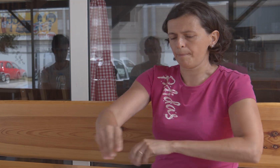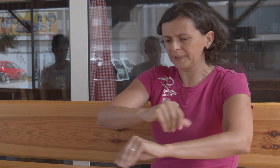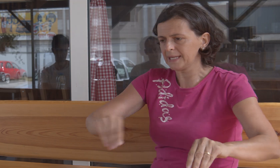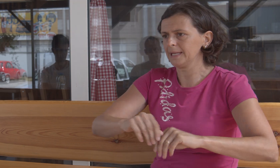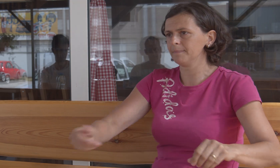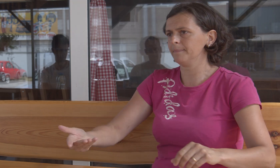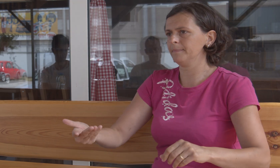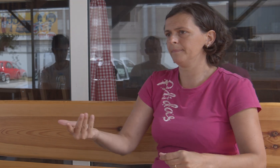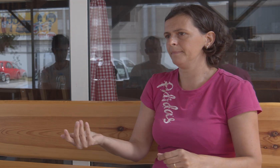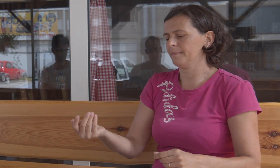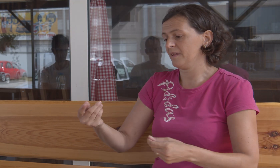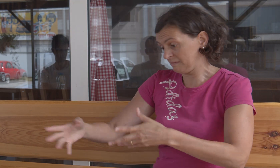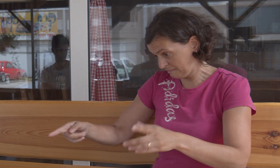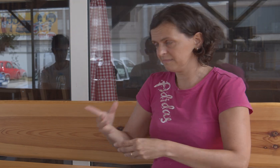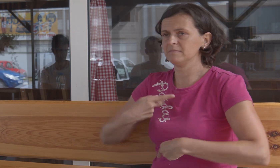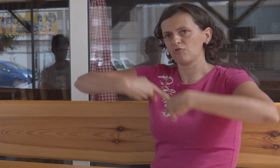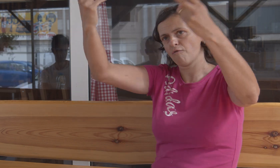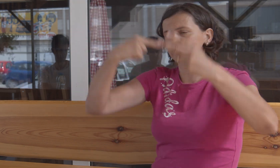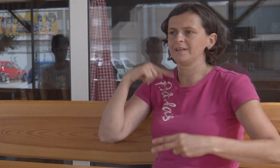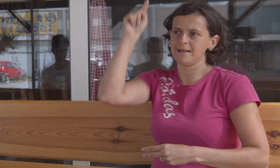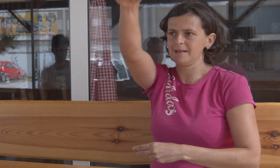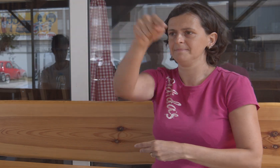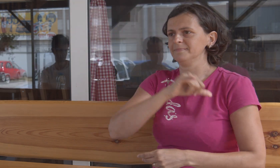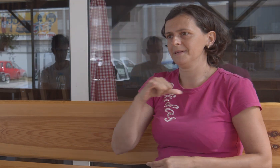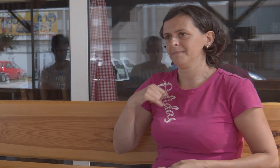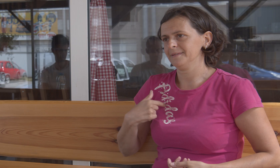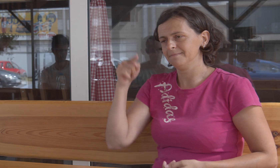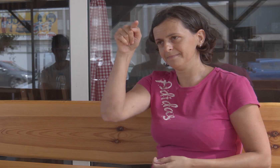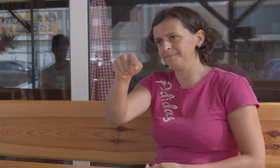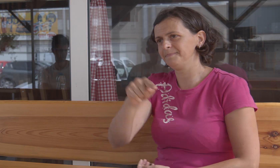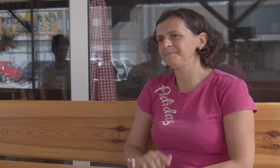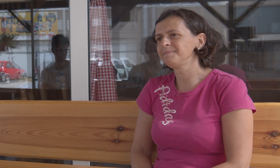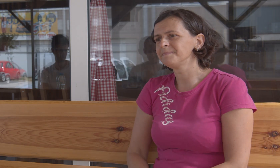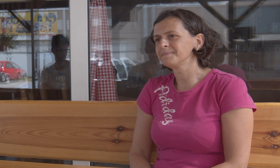I make it according to the order, and I'm going to deliver it myself.